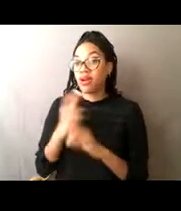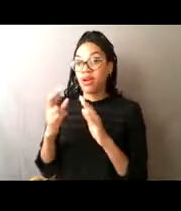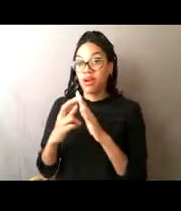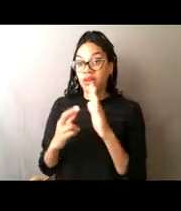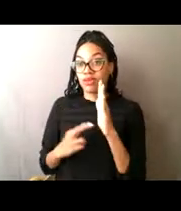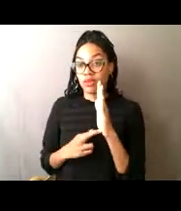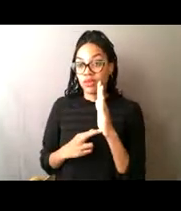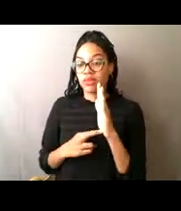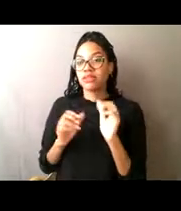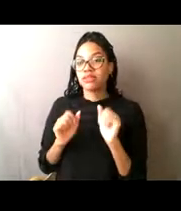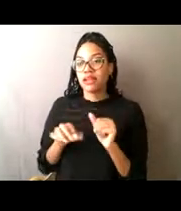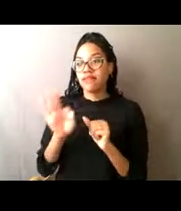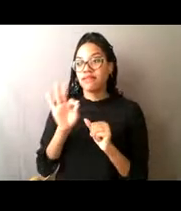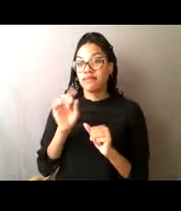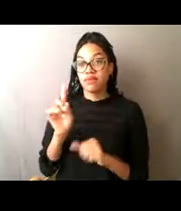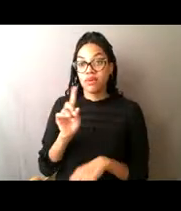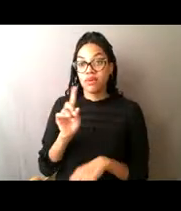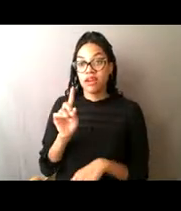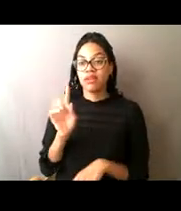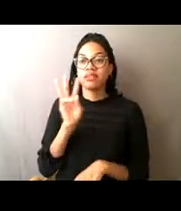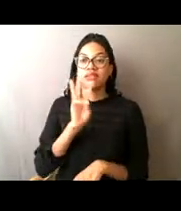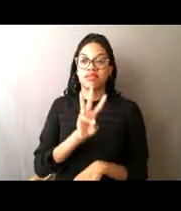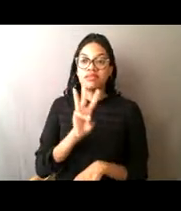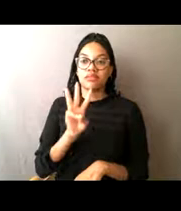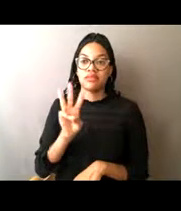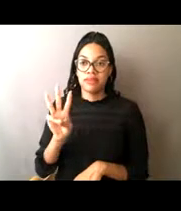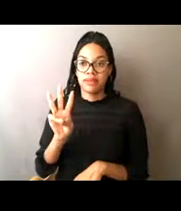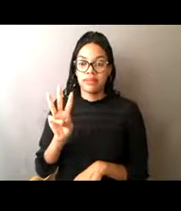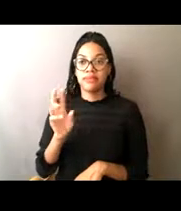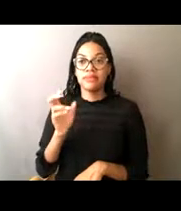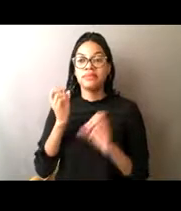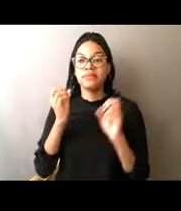on our website in the Code of Federal Regulations,